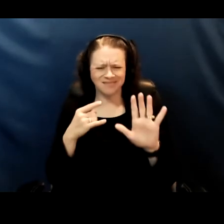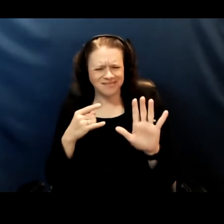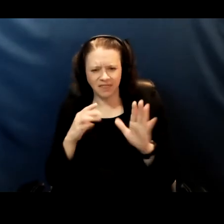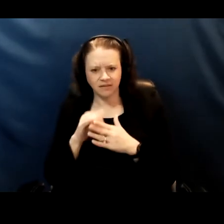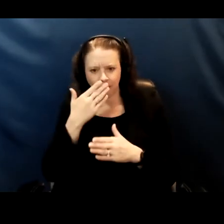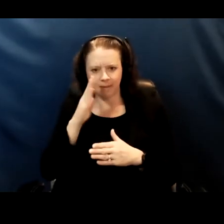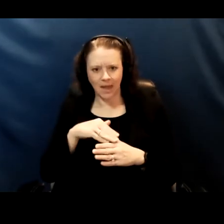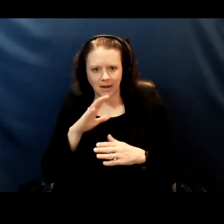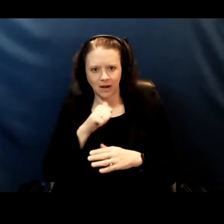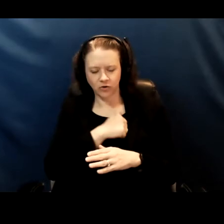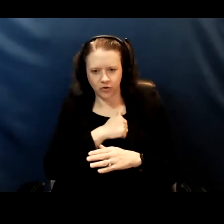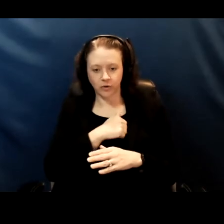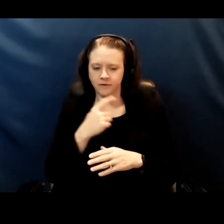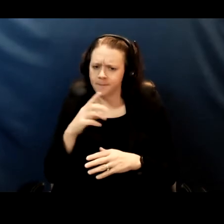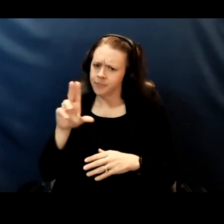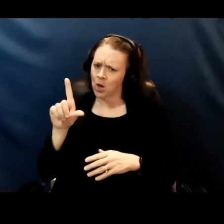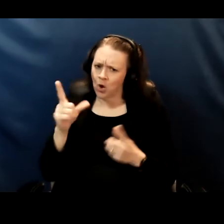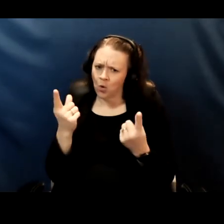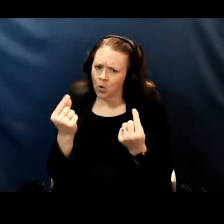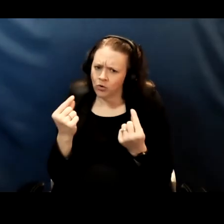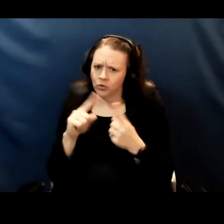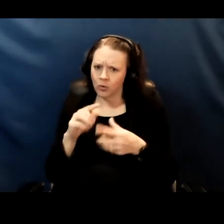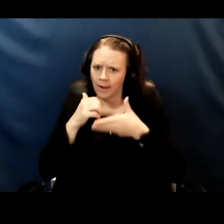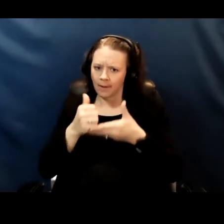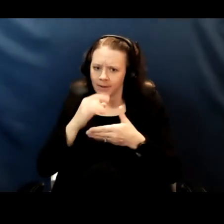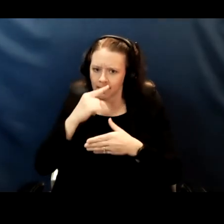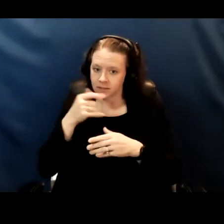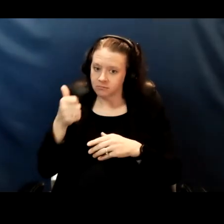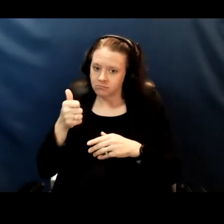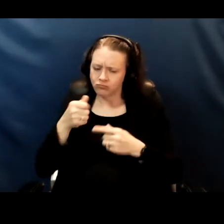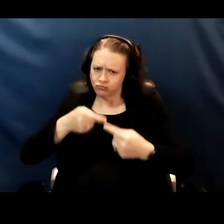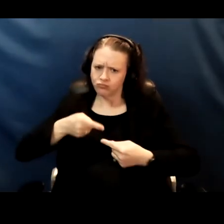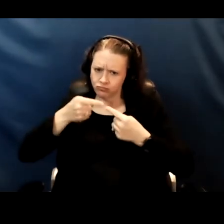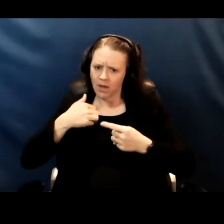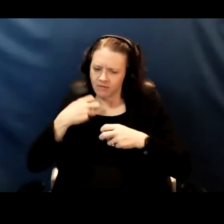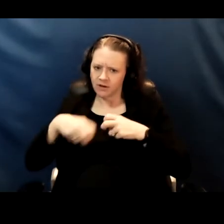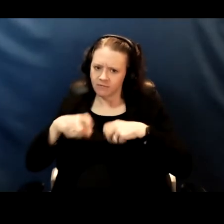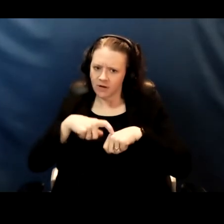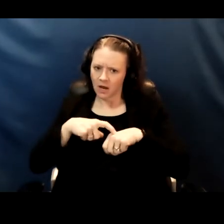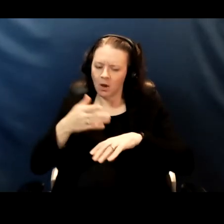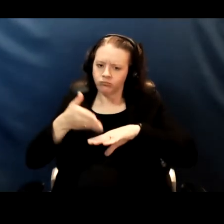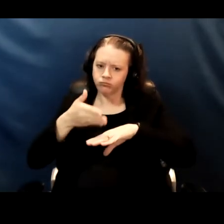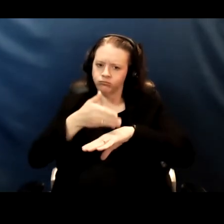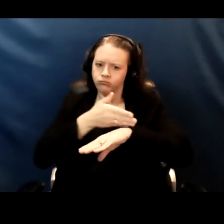It's what are we gonna do to help kids who are having a tough time get to better tolerate the mask